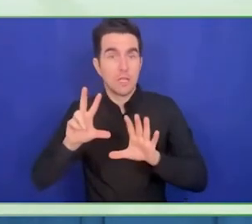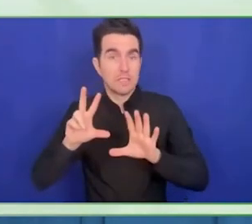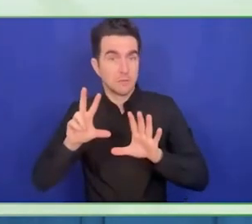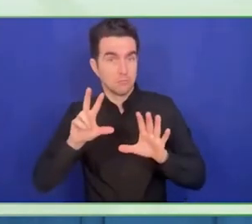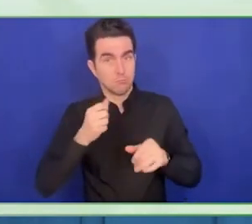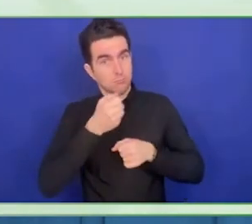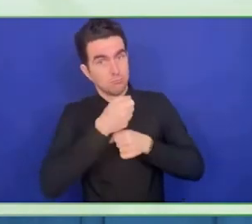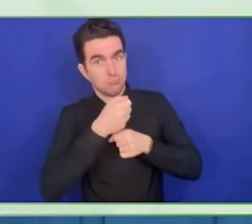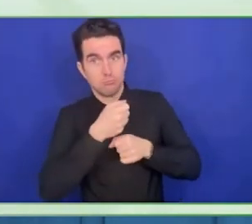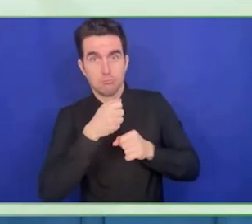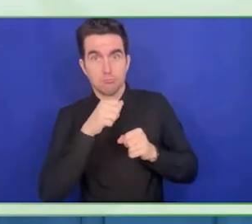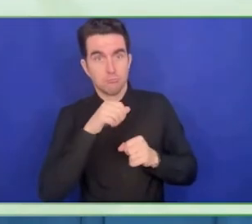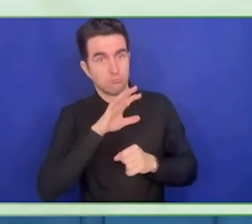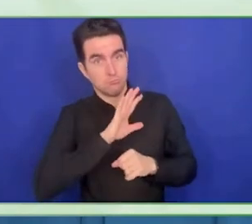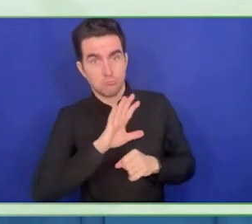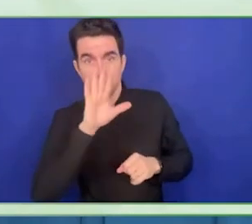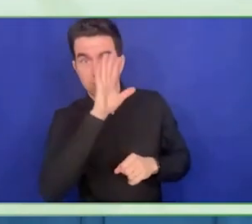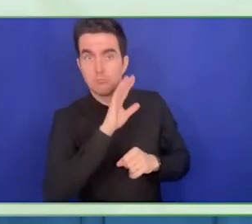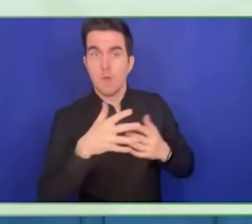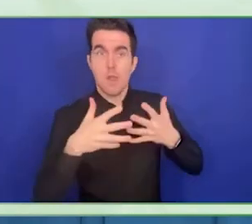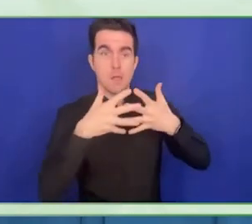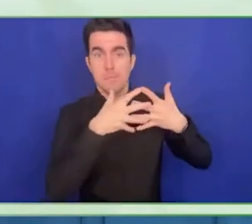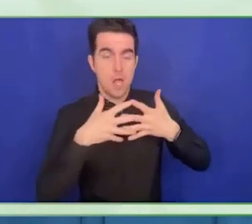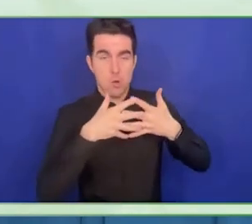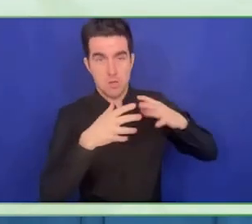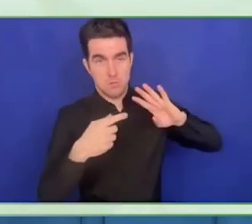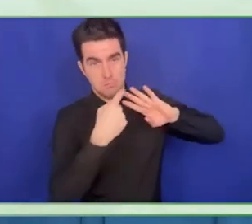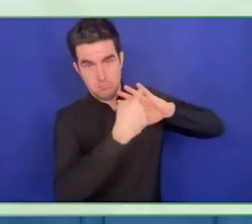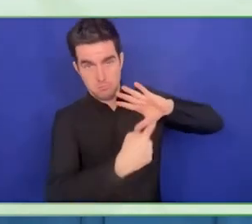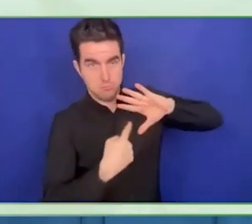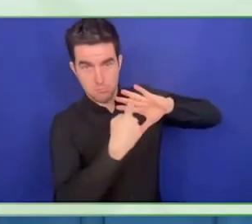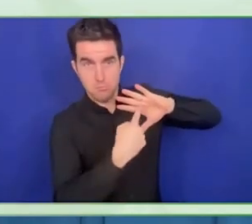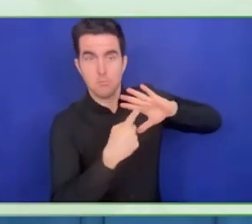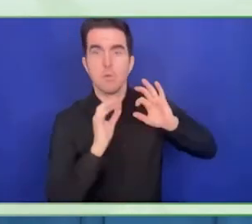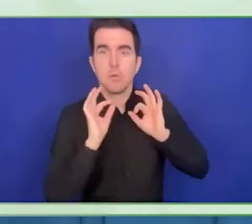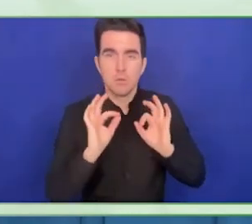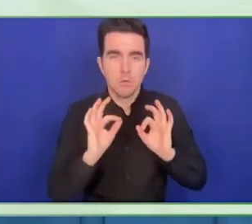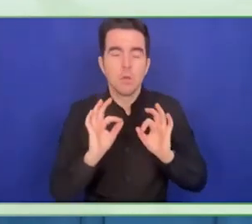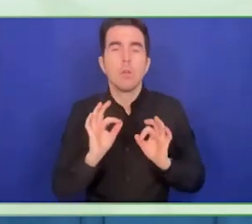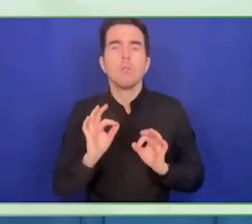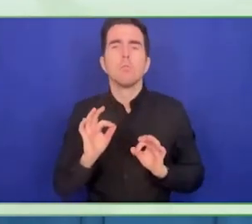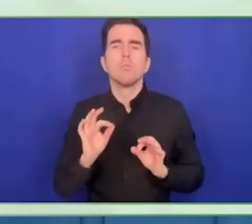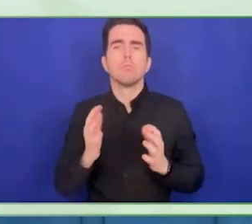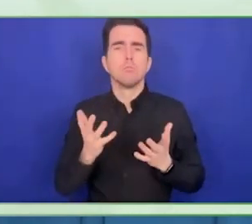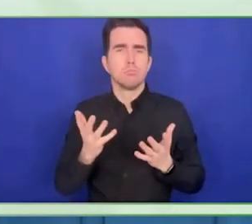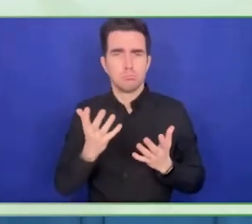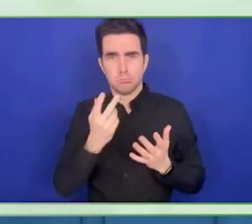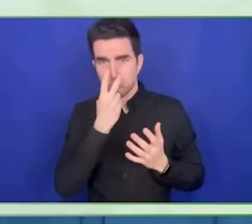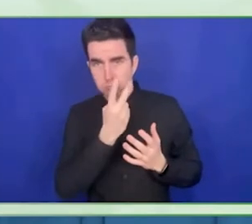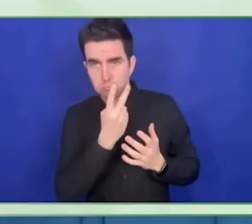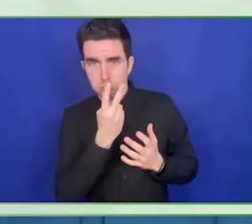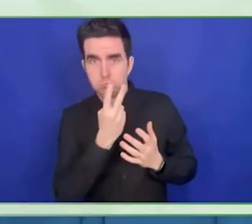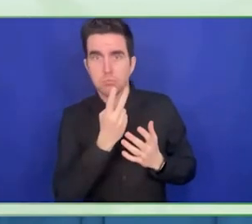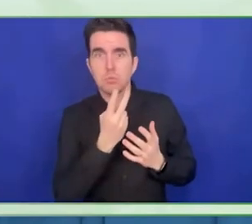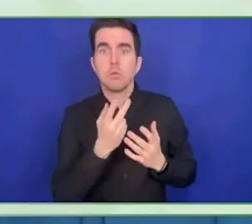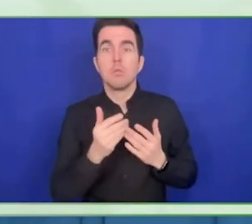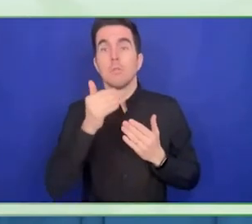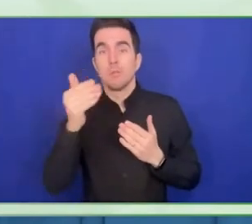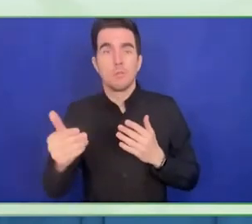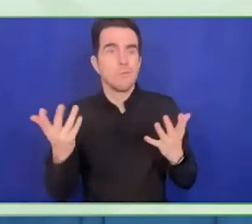couple of years ago by the Zero Project, it is an employment program that recruits, pre-screens, and connects New Yorkers with